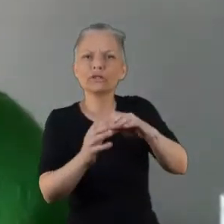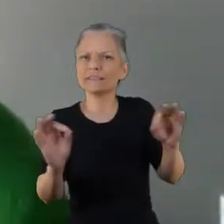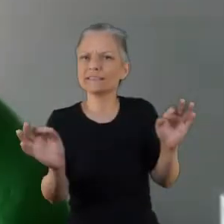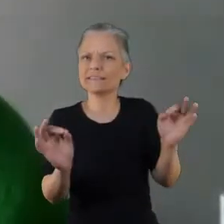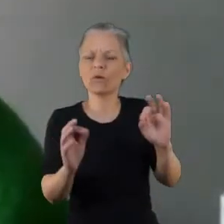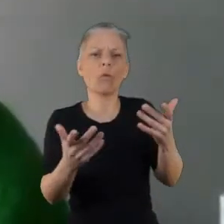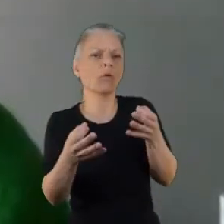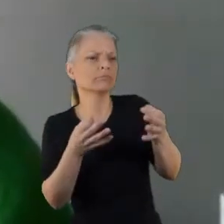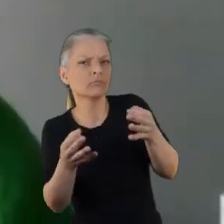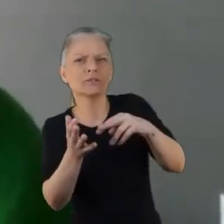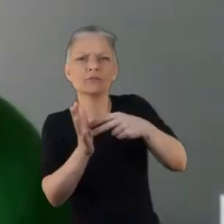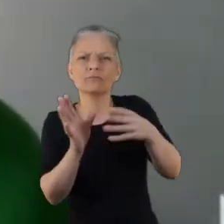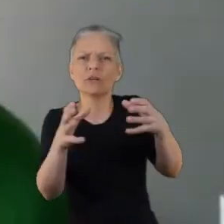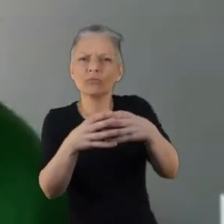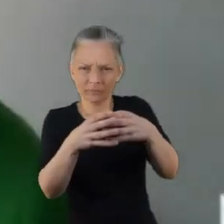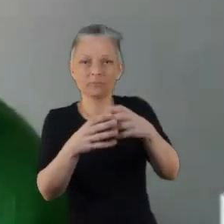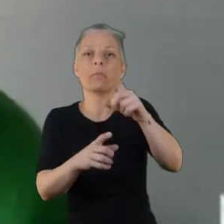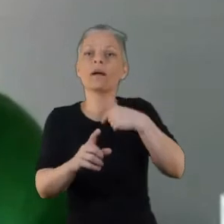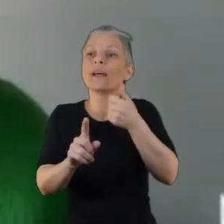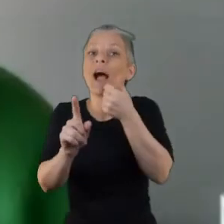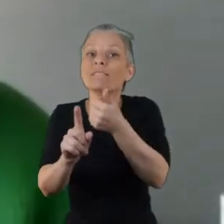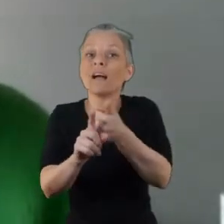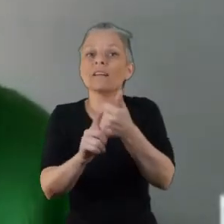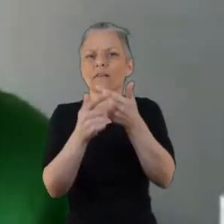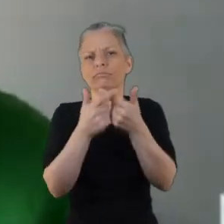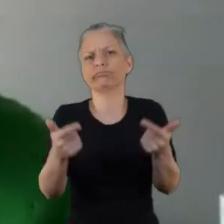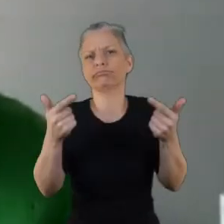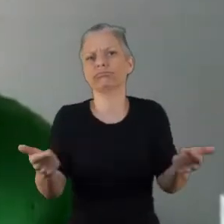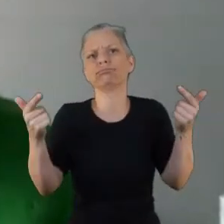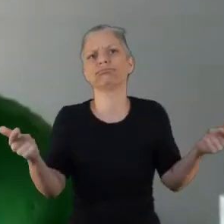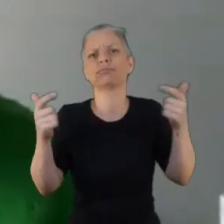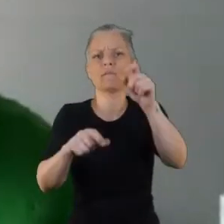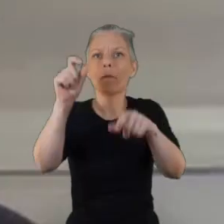lived experience in service design? So I'll come to your first, Lucy.